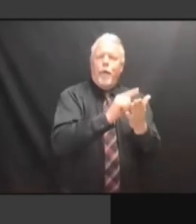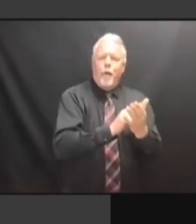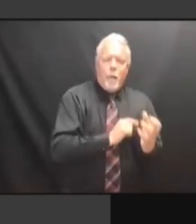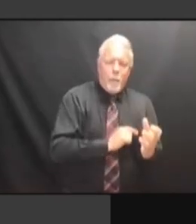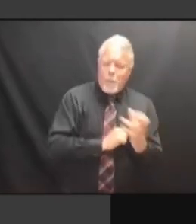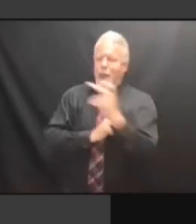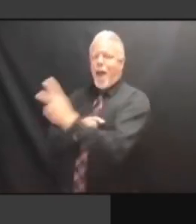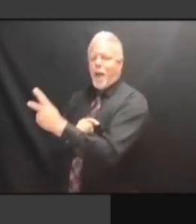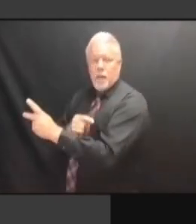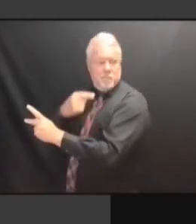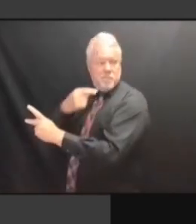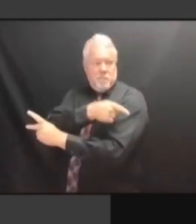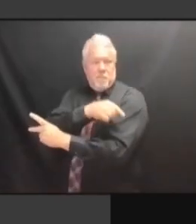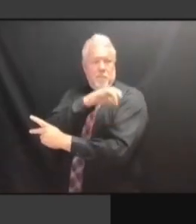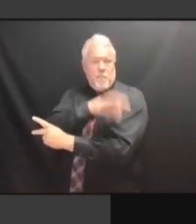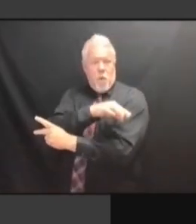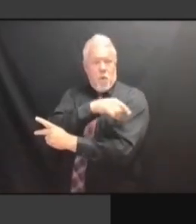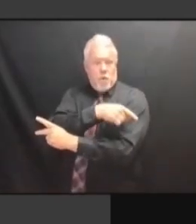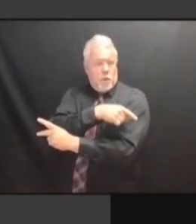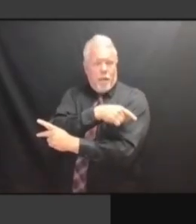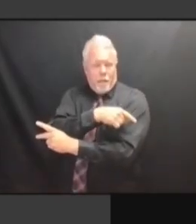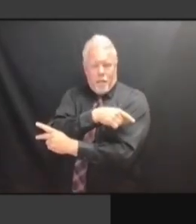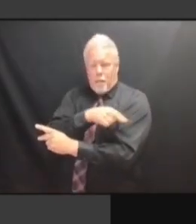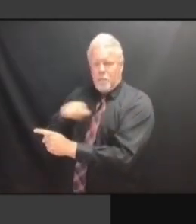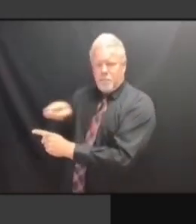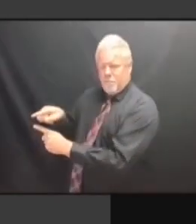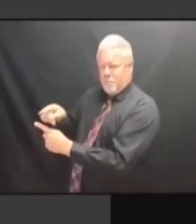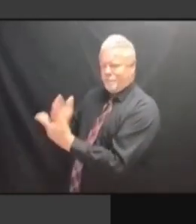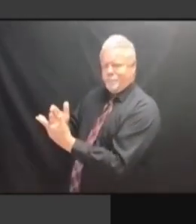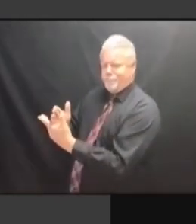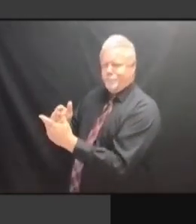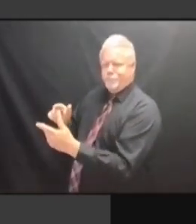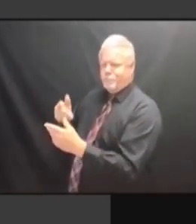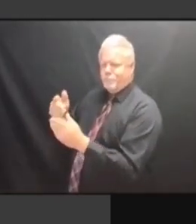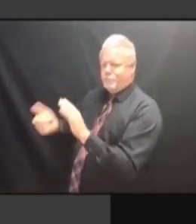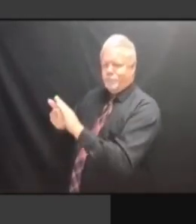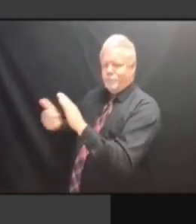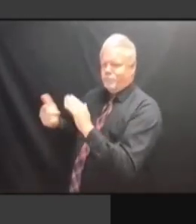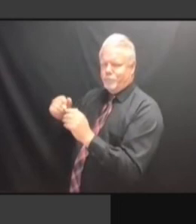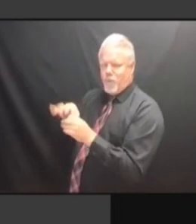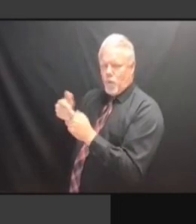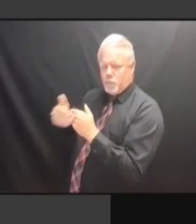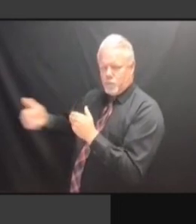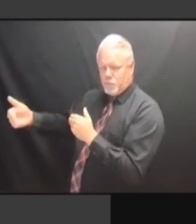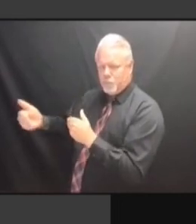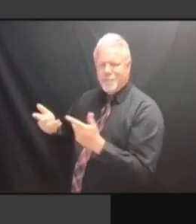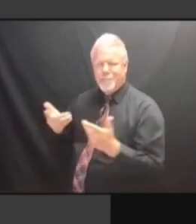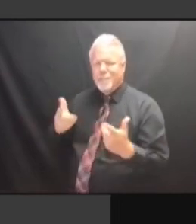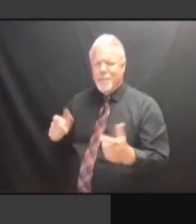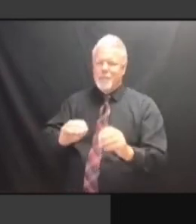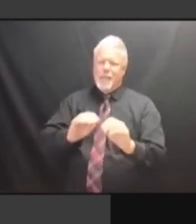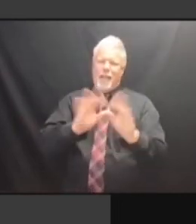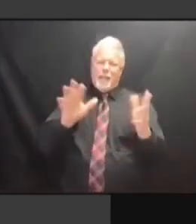THESE VOTING PARDONS PRETTY MUCH, YOU KNOW, PER FORCE, MUCH, YOU KNOW, PER FORCE, MUCH, YOU KNOW, PER FORCE, AUTOMATICALLY. AUTOMATICALLY. AUTOMATICALLY. BUT AUTOMATICALLY. BUT THERE AUTOMATICALLY. BUT THERE WERE AUTOMATICALLY. BUT THERE WERE A AUTOMATICALLY. BUT THERE WERE A FEW AUTOMATICALLY. BUT THERE WERE A FEW FOLKS AUTOMATICALLY. BUT THERE WERE A FEW FOLKS THAT BUT THERE WERE A FEW FOLKS THAT BUT THERE WERE A FEW FOLKS THAT DIDN'T BUT THERE WERE A FEW FOLKS THAT DIDN'T GET BUT THERE WERE A FEW FOLKS THAT DIDN'T GET THEM BUT THERE WERE A FEW FOLKS THAT DIDN'T GET THEM AND BUT THERE WERE A FEW FOLKS THAT DIDN'T GET THEM AND THEN BUT THERE WERE A FEW FOLKS THAT DIDN'T GET THEM AND THEN WHEN DIDN'T GET THEM AND THEN WHEN DIDN'T GET THEM AND THEN WHEN SOMEONE DIDN'T GET THEM AND THEN WHEN SOMEONE WHO DIDN'T GET THEM AND THEN WHEN SOMEONE WHO HAD DIDN'T GET THEM AND THEN WHEN SOMEONE WHO HAD RECEIVED DIDN'T GET THEM AND THEN WHEN SOMEONE WHO HAD RECEIVED ONE DIDN'T GET THEM AND THEN WHEN SOMEONE WHO HAD RECEIVED ONE OF SOMEONE WHO HAD RECEIVED ONE OF